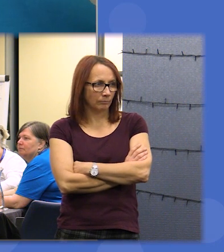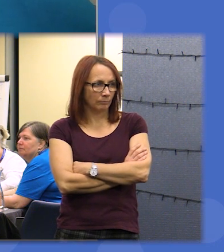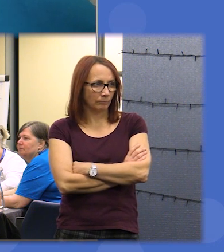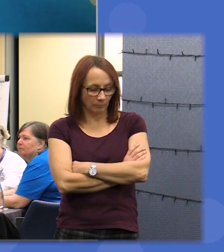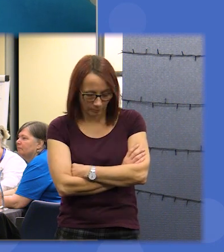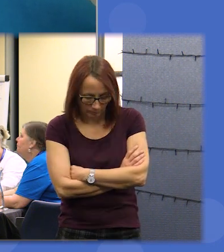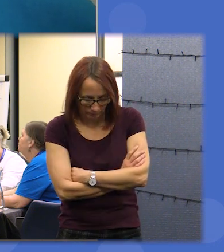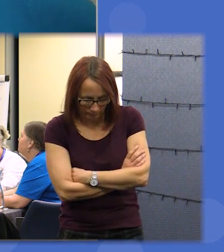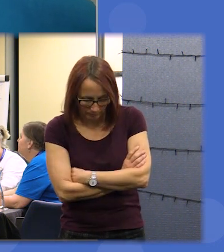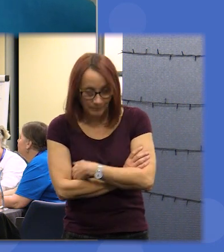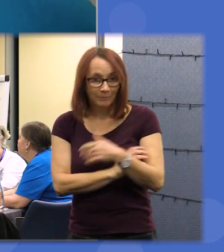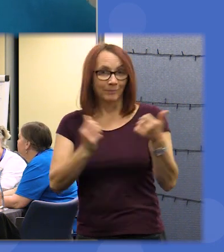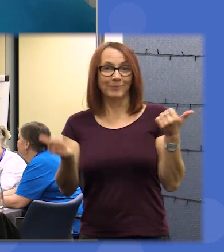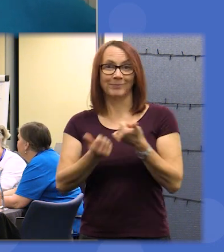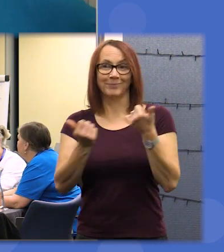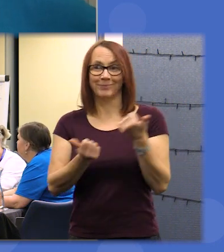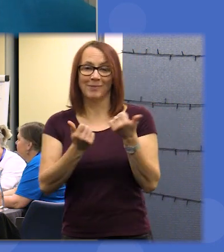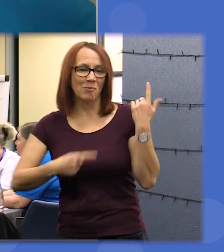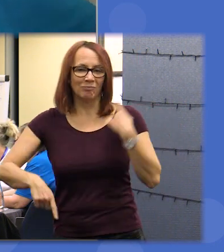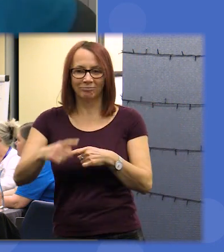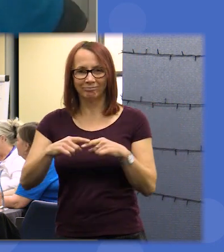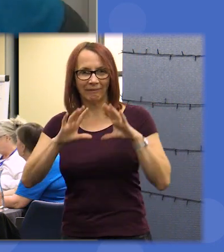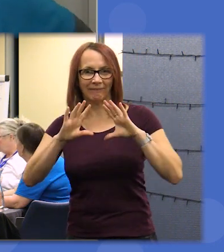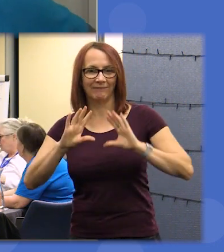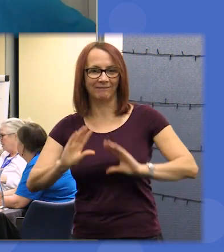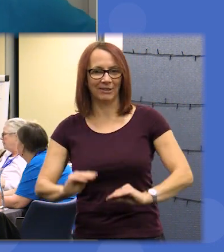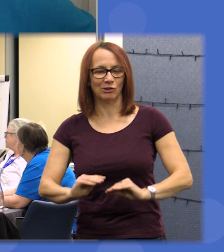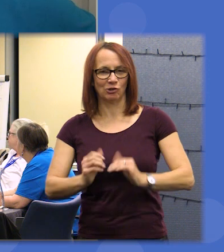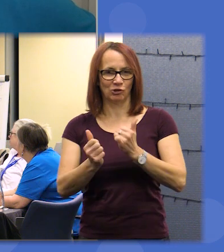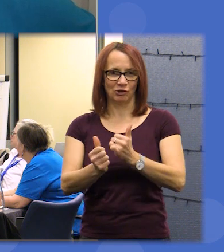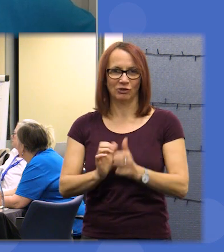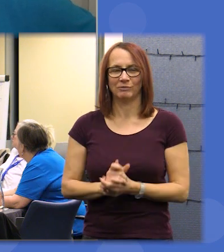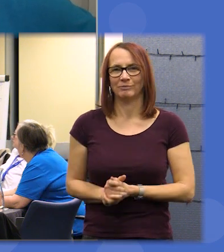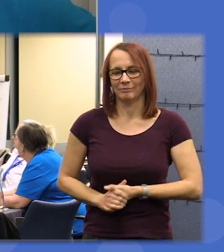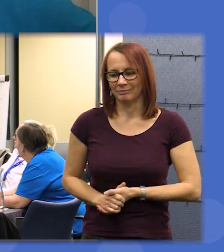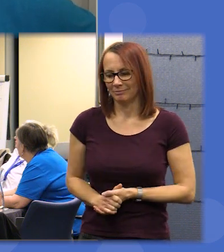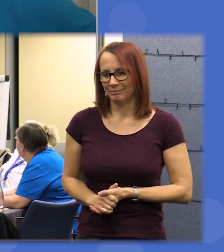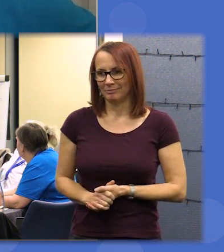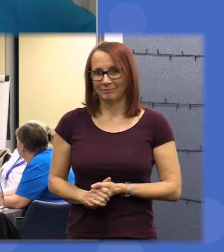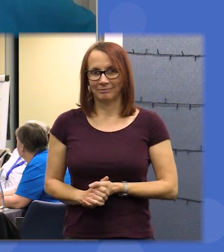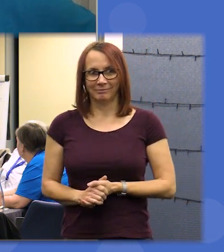everyone we're all done we're all done and I think that works as I love a round